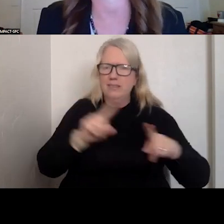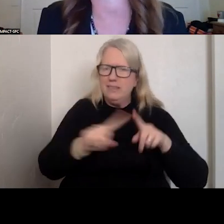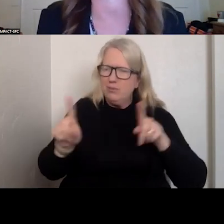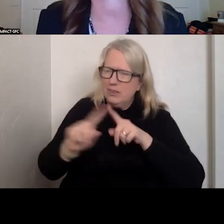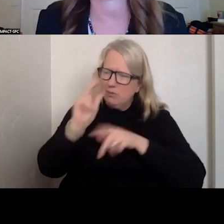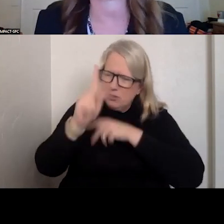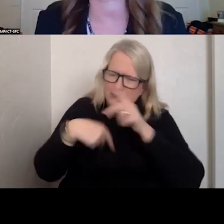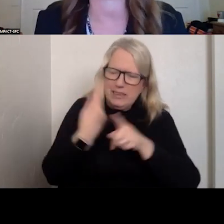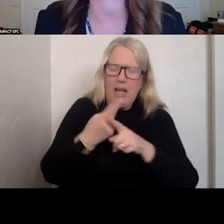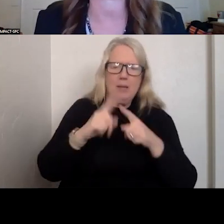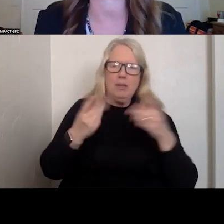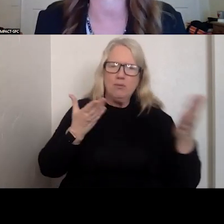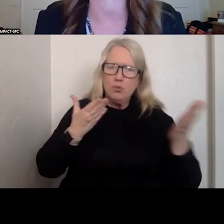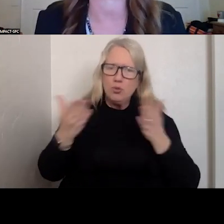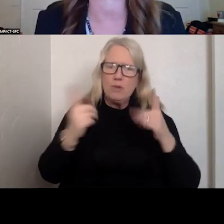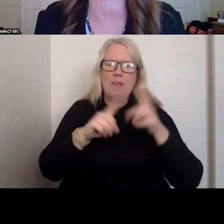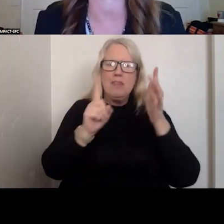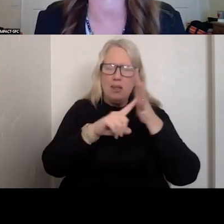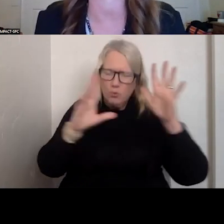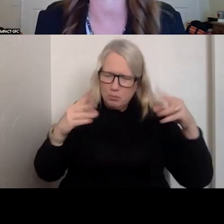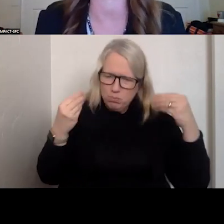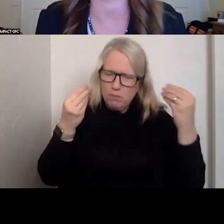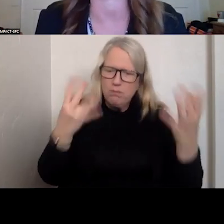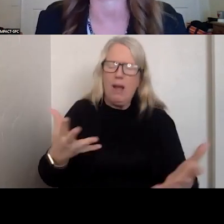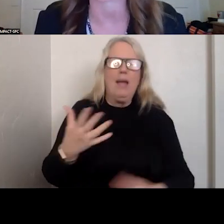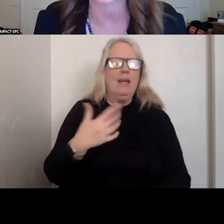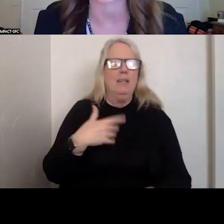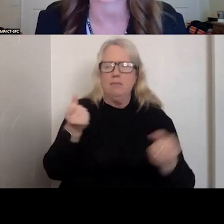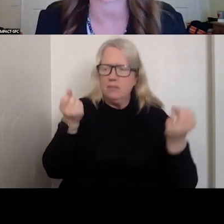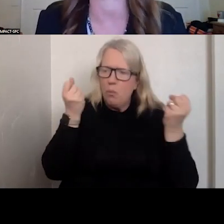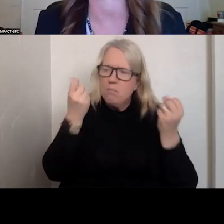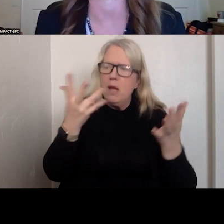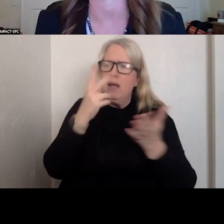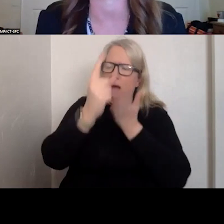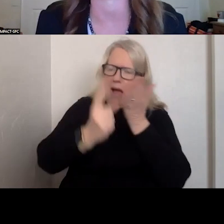PROVIDED ON THE AMBULANCE AND HOW MANY HOURS THEY WERE OPERATING.